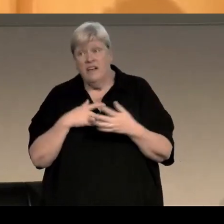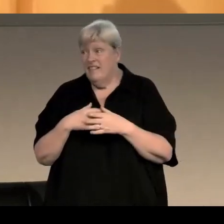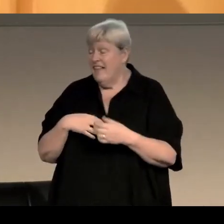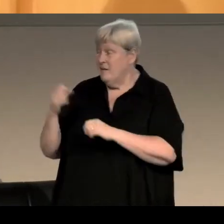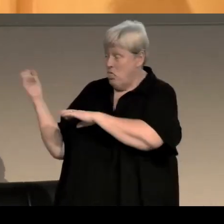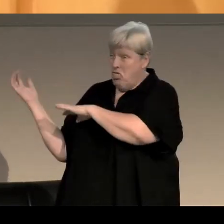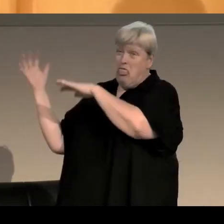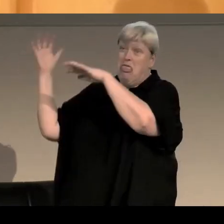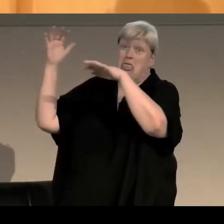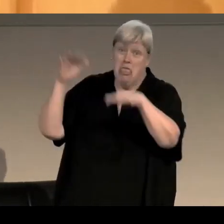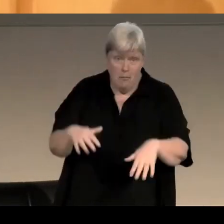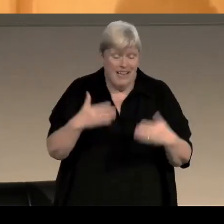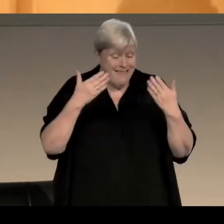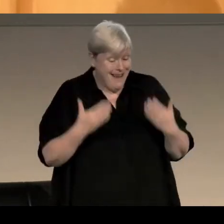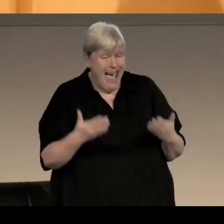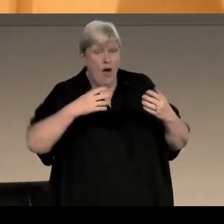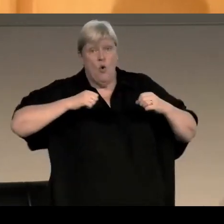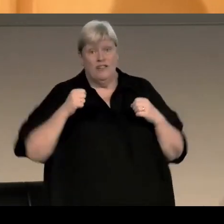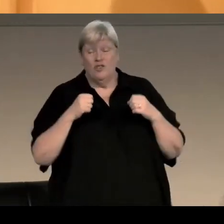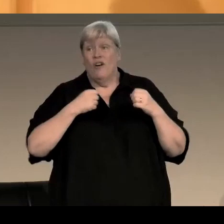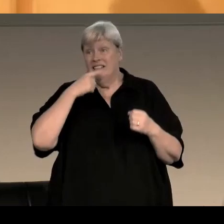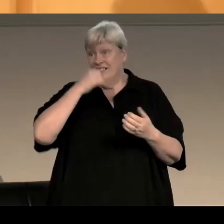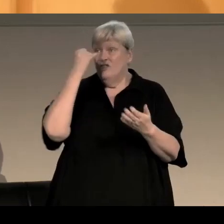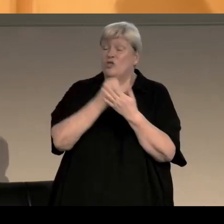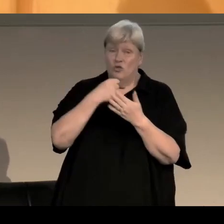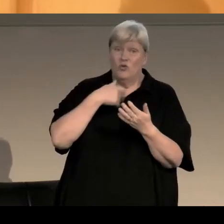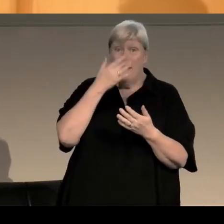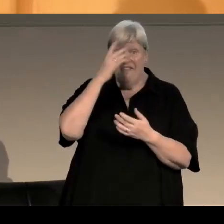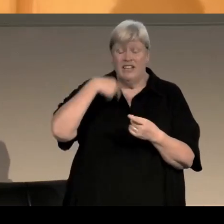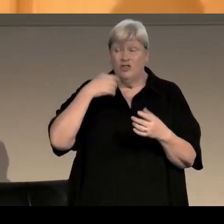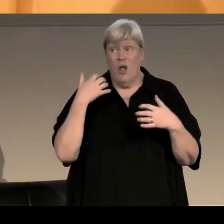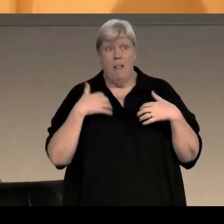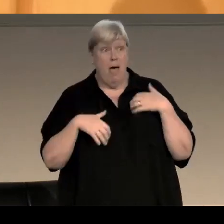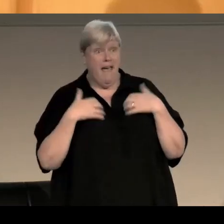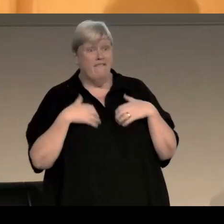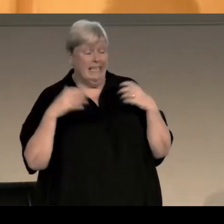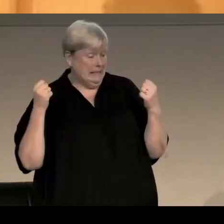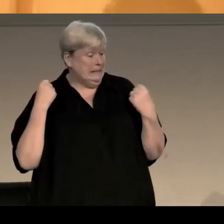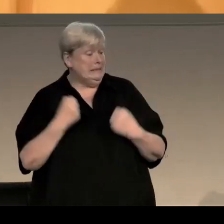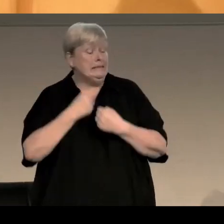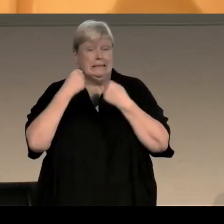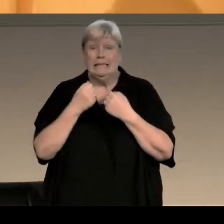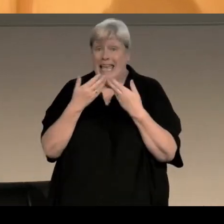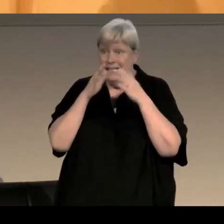which is great and now Scottish crime fiction is is one of the most lively and exciting and expansive